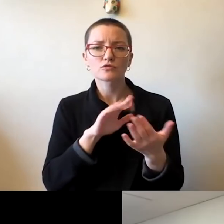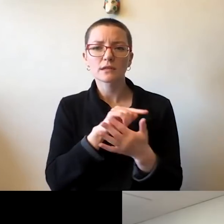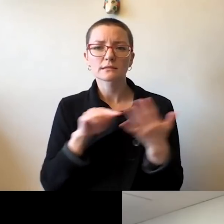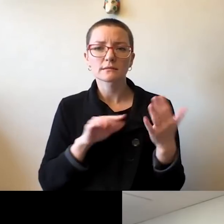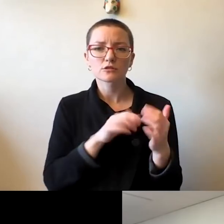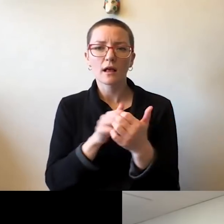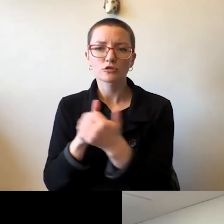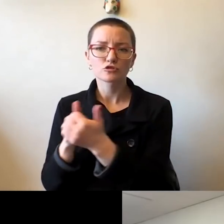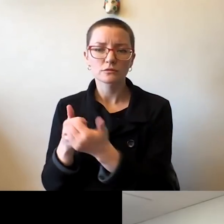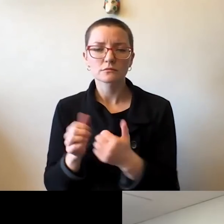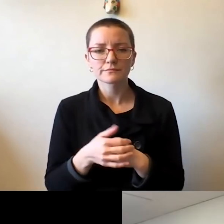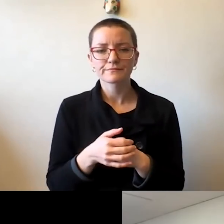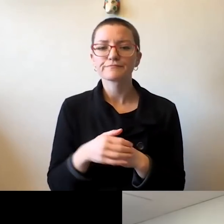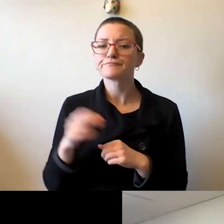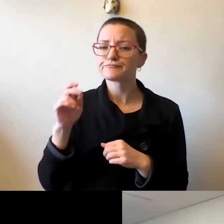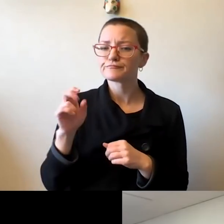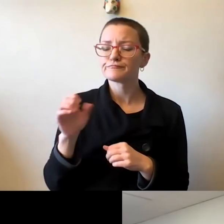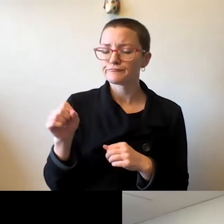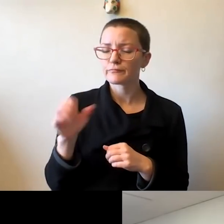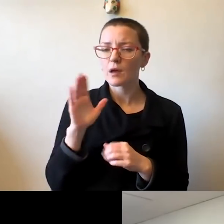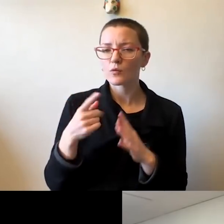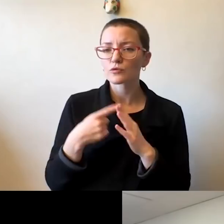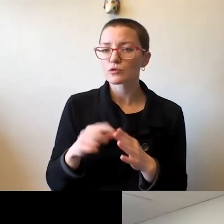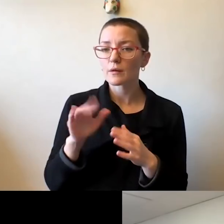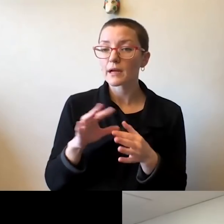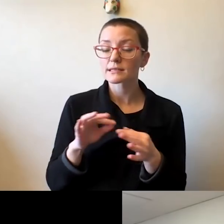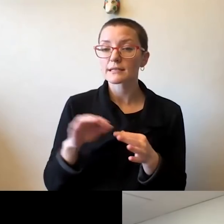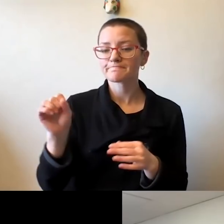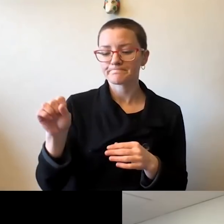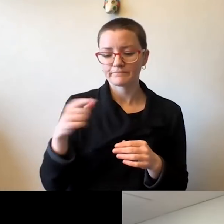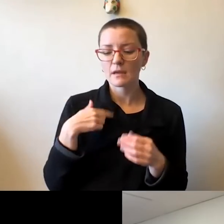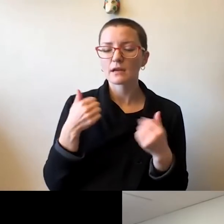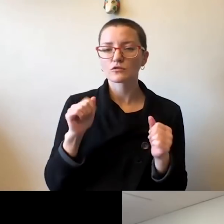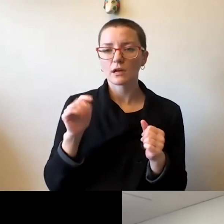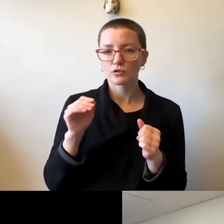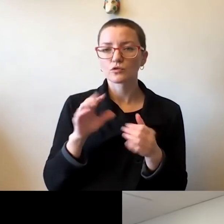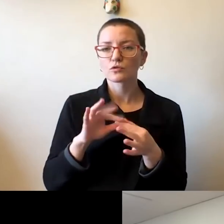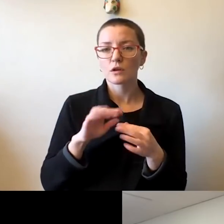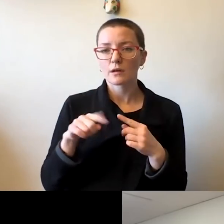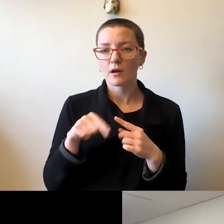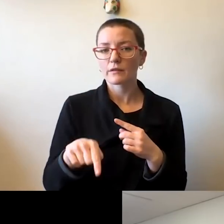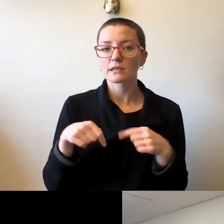Robert J. Jones: Well, let me start by saying yes, I tried to address this in my State of the University remarks.